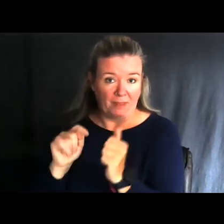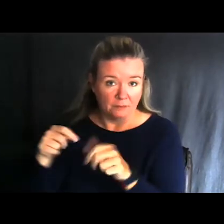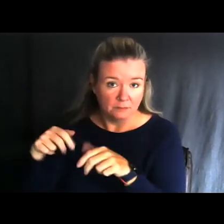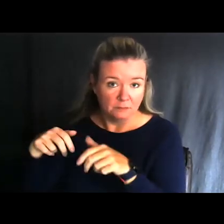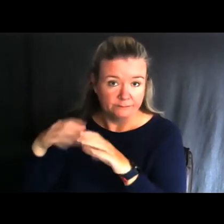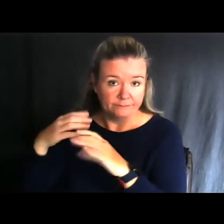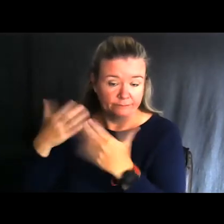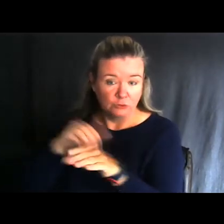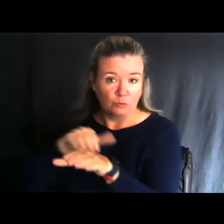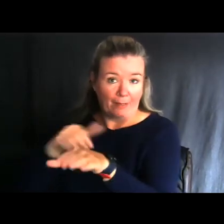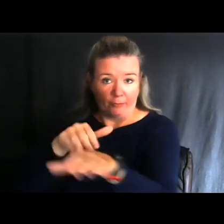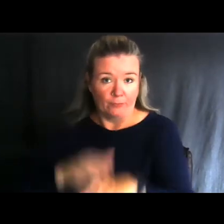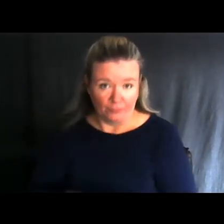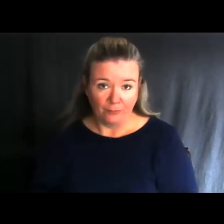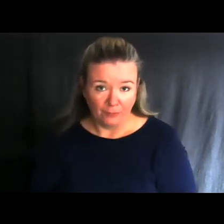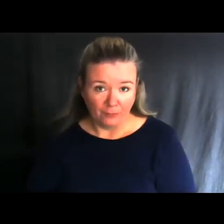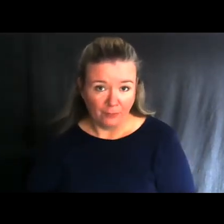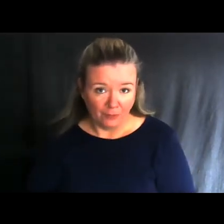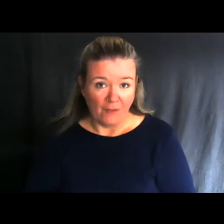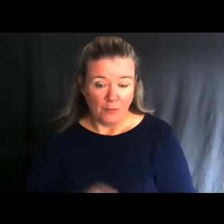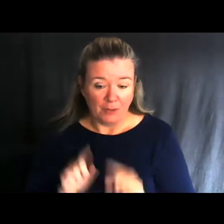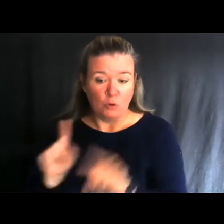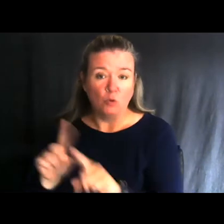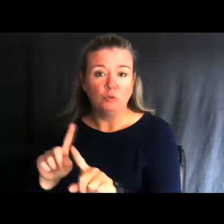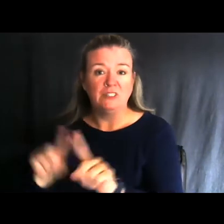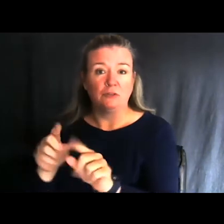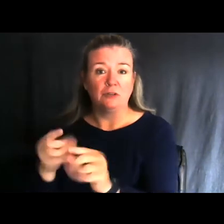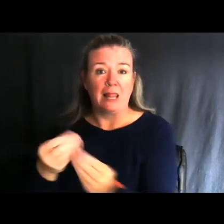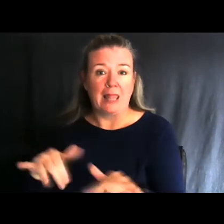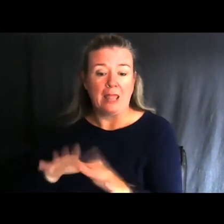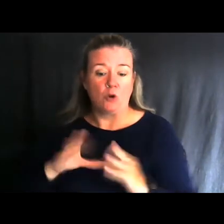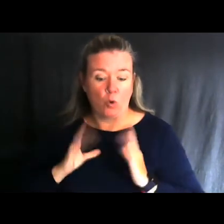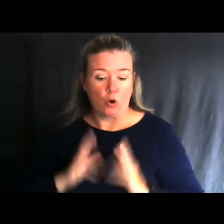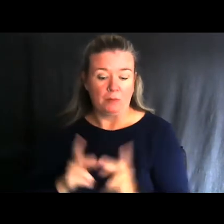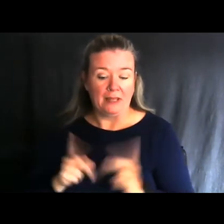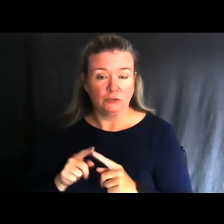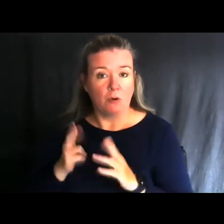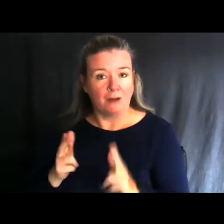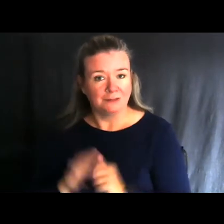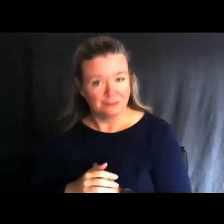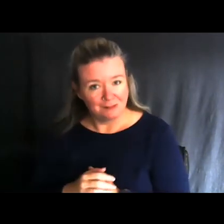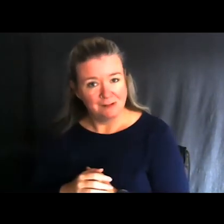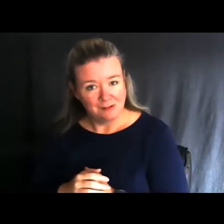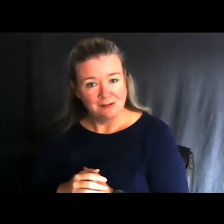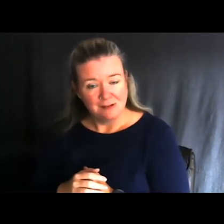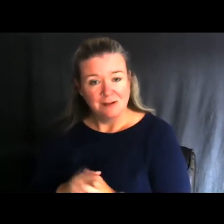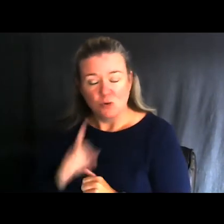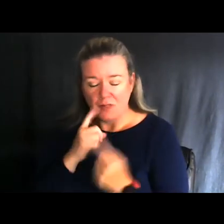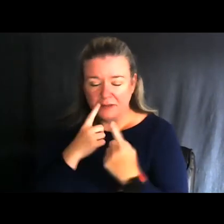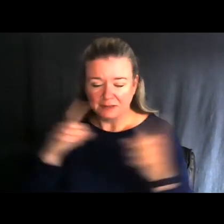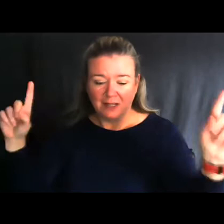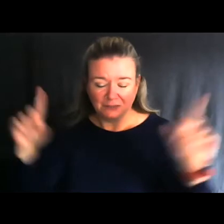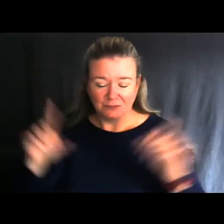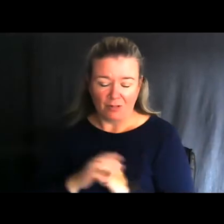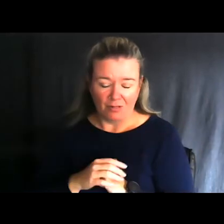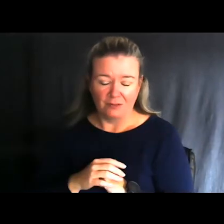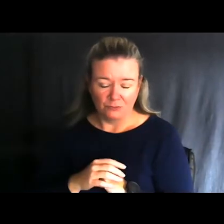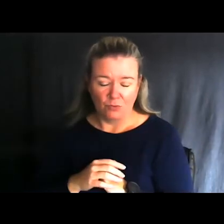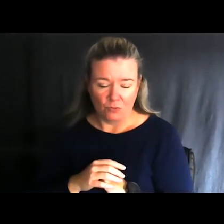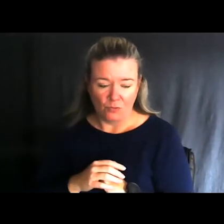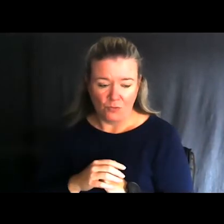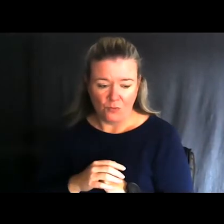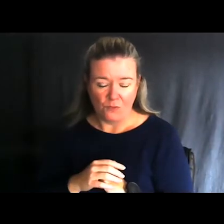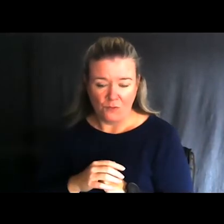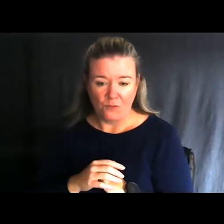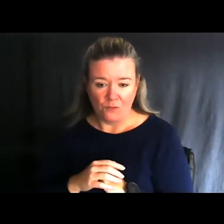We had opportunities to go to different landowner’s places to be able to hunt and be successful.